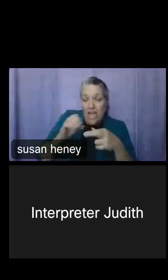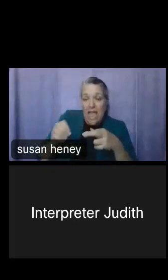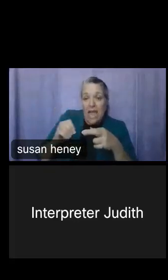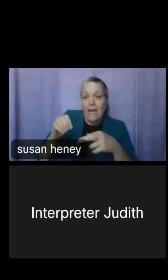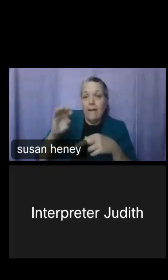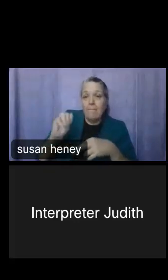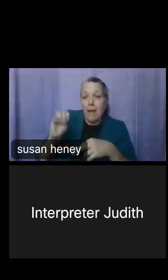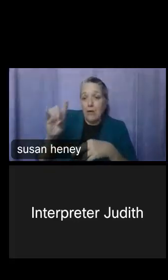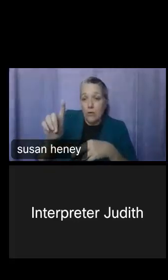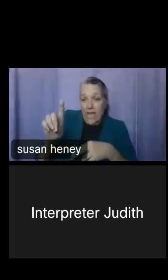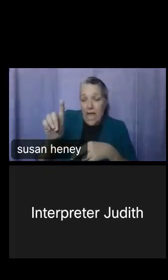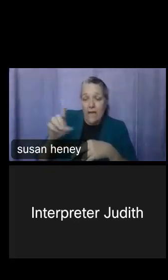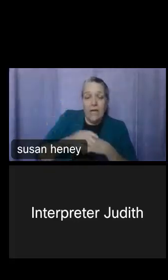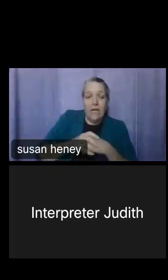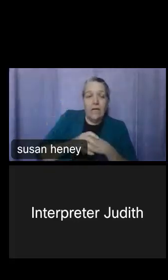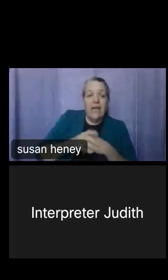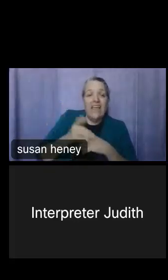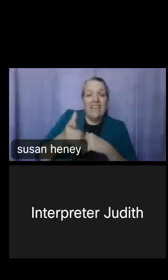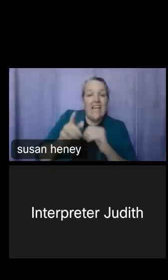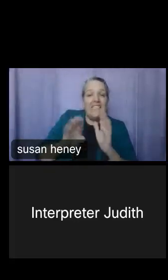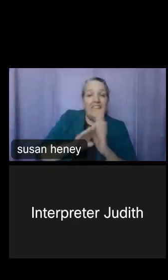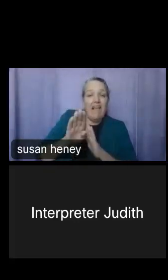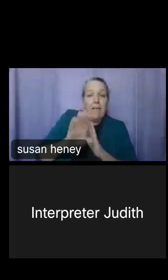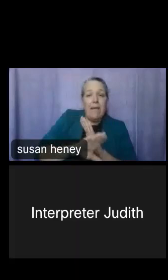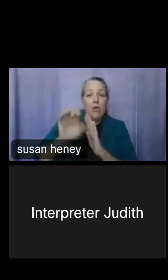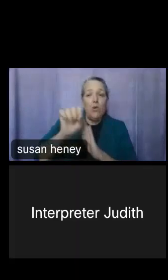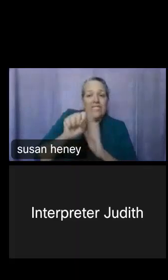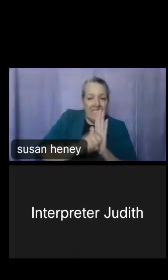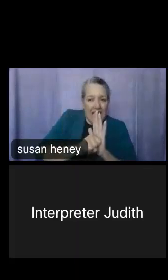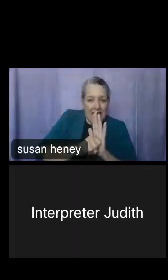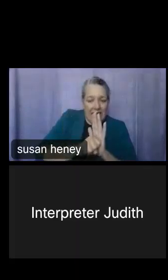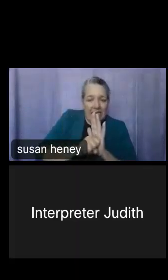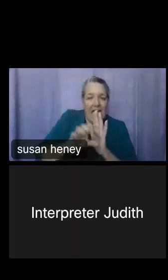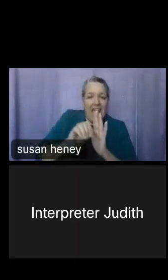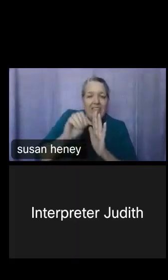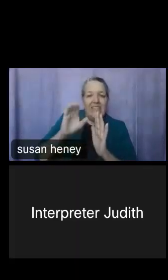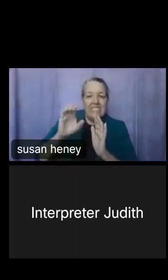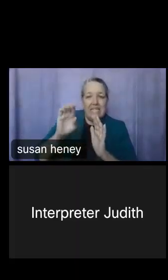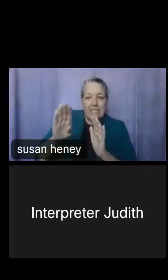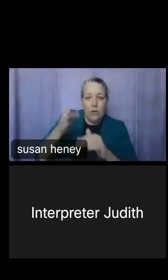actually created by your state and the Census Bureau after every decennial, and it contains